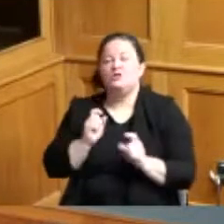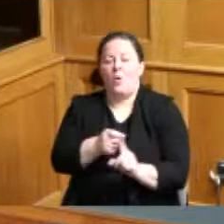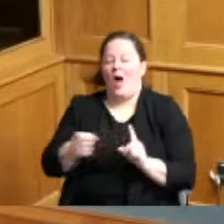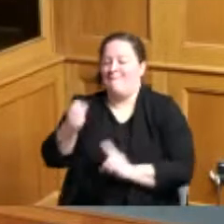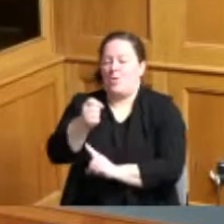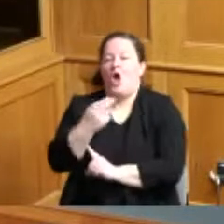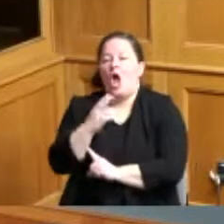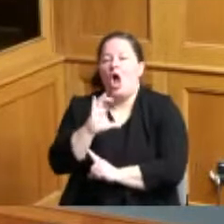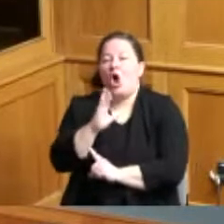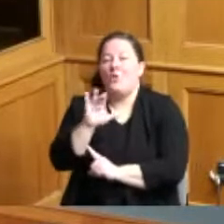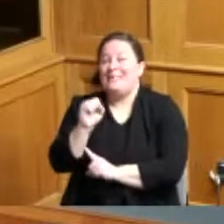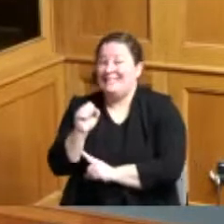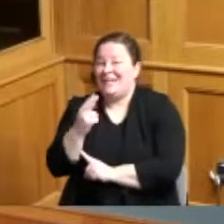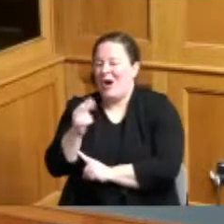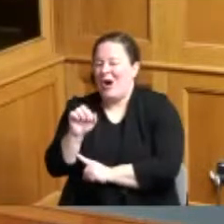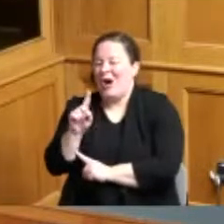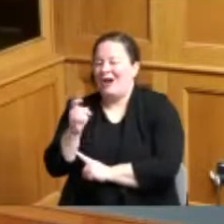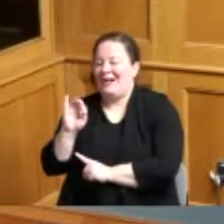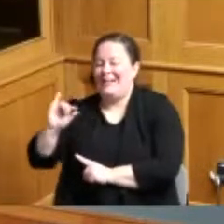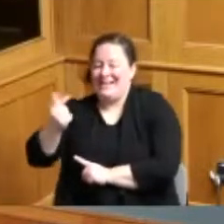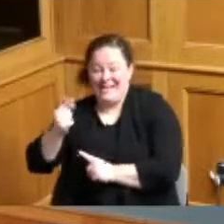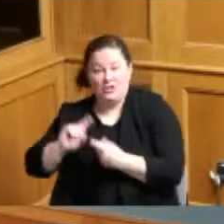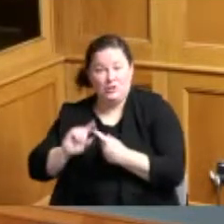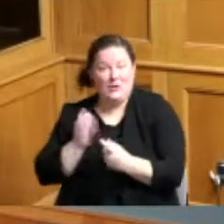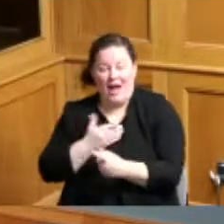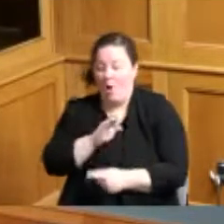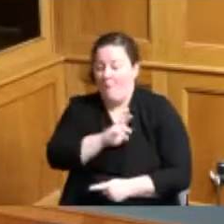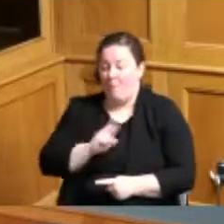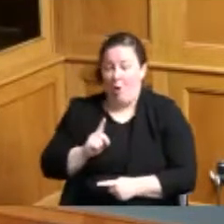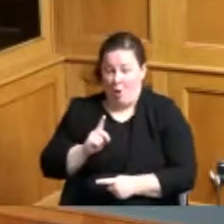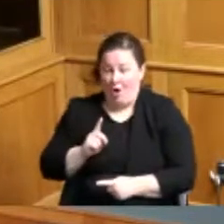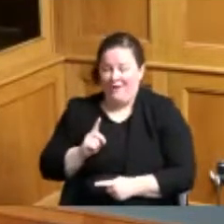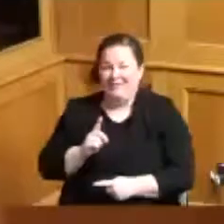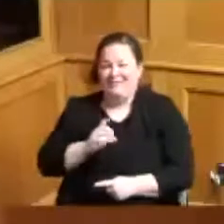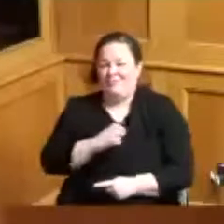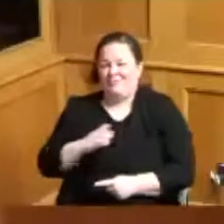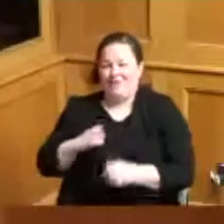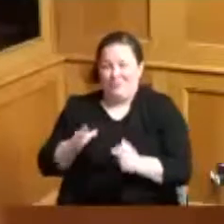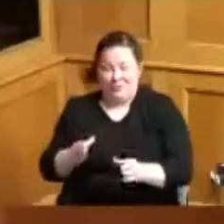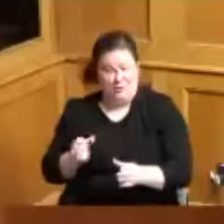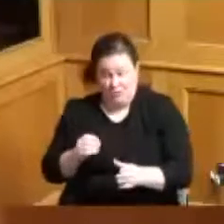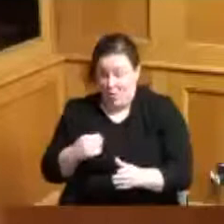of County Commissioners and so I will move approval of the resolution so move thank you